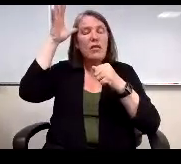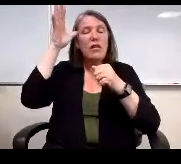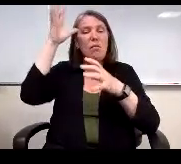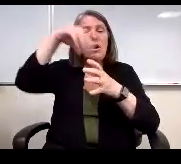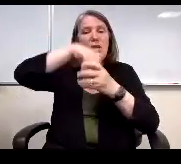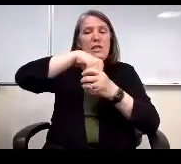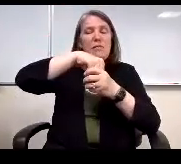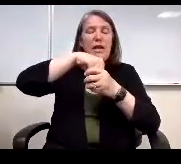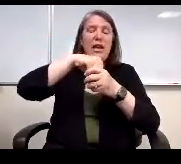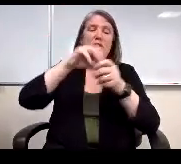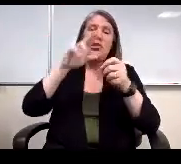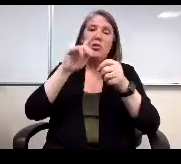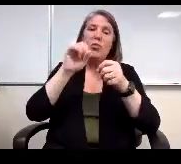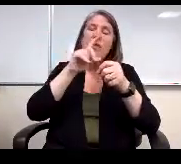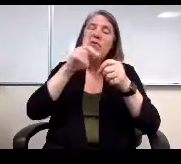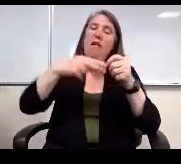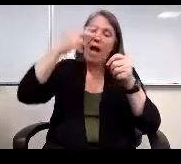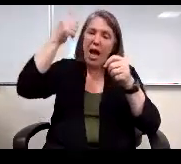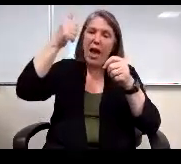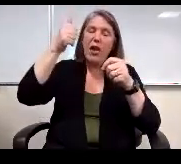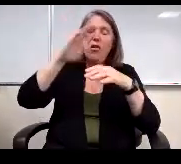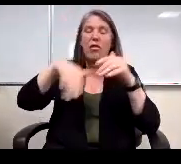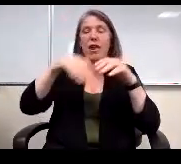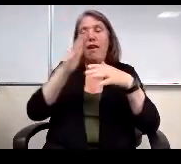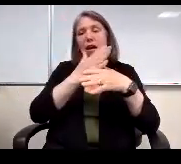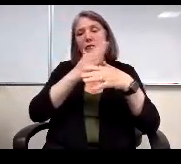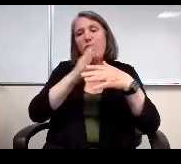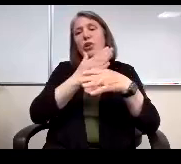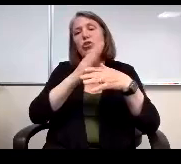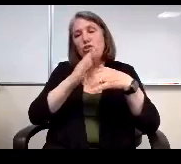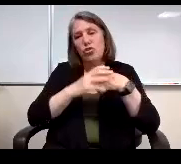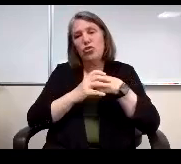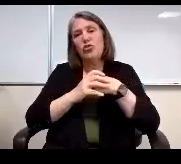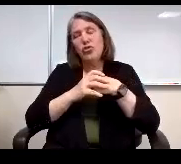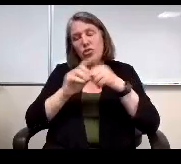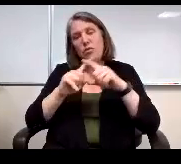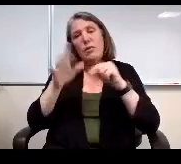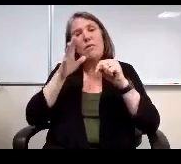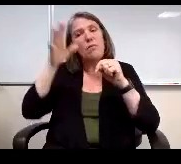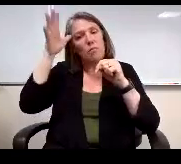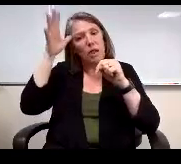higher than kind of the average. So, but parents are the linchpin to